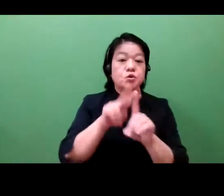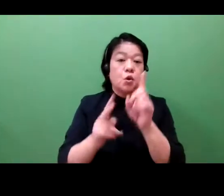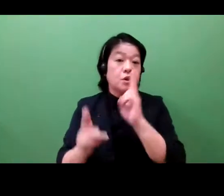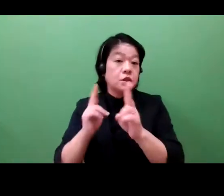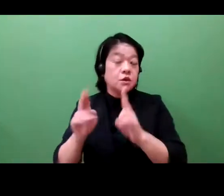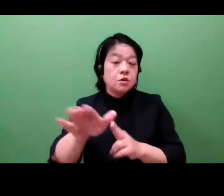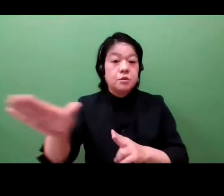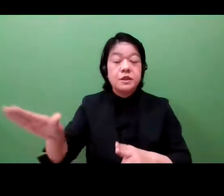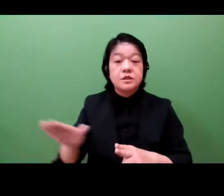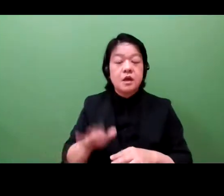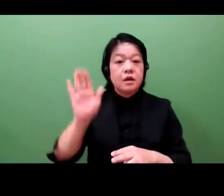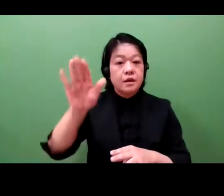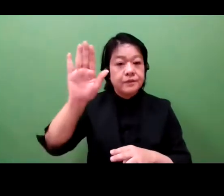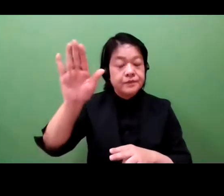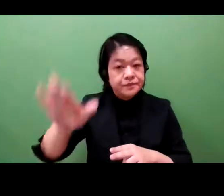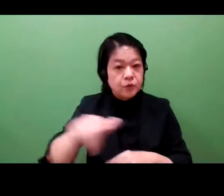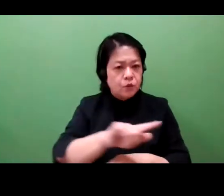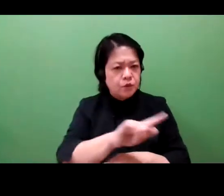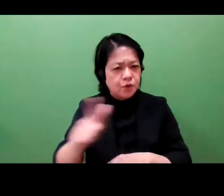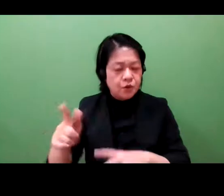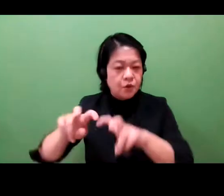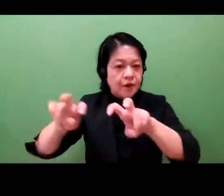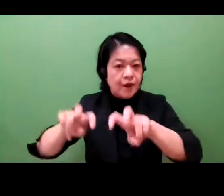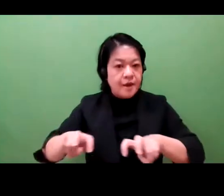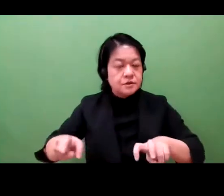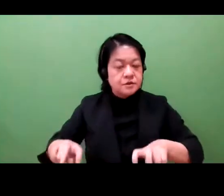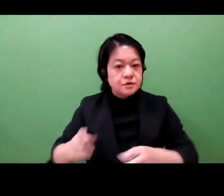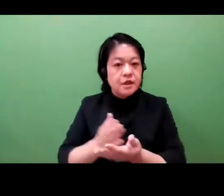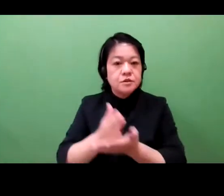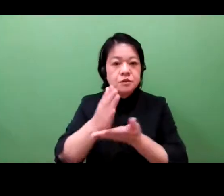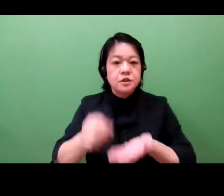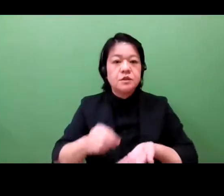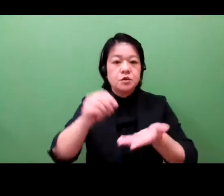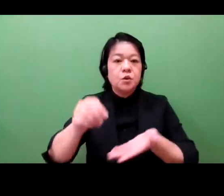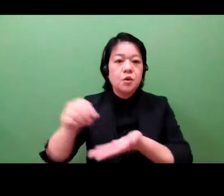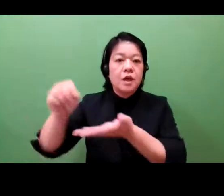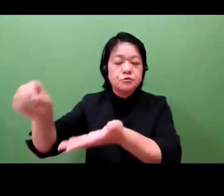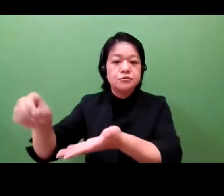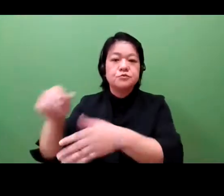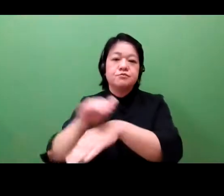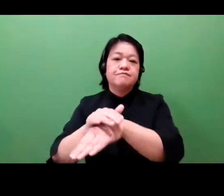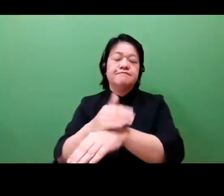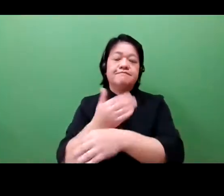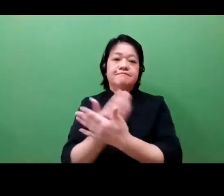services. Health care has certainly been at the forefront of our minds this past year.